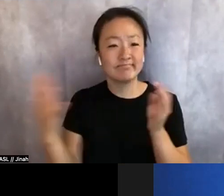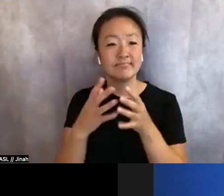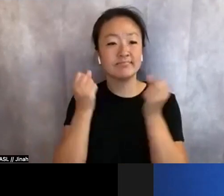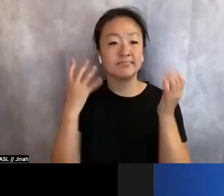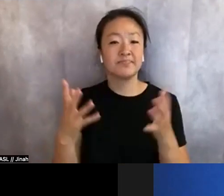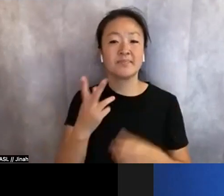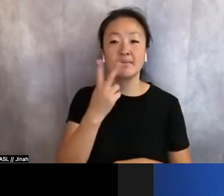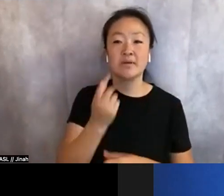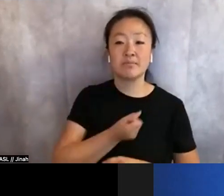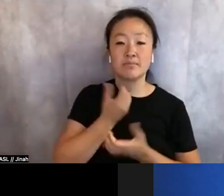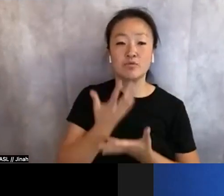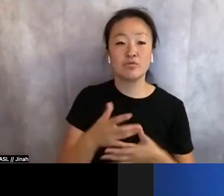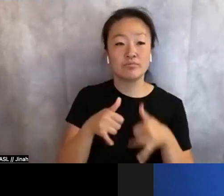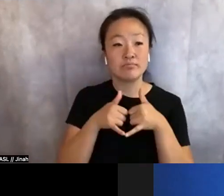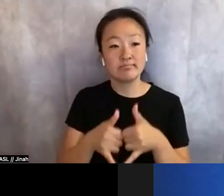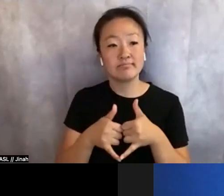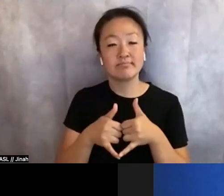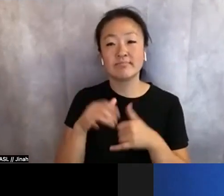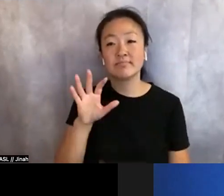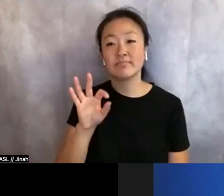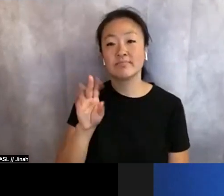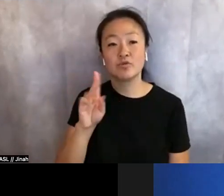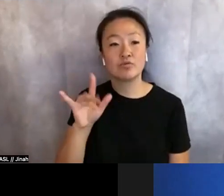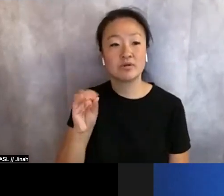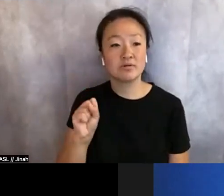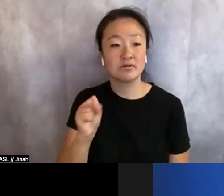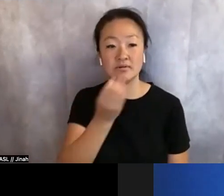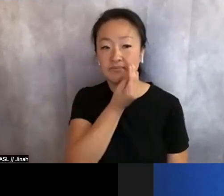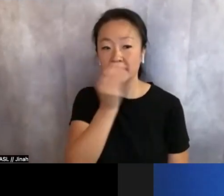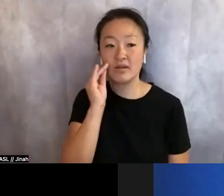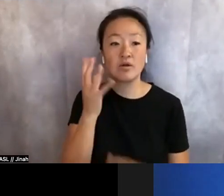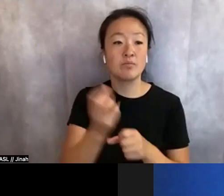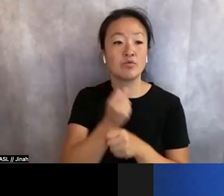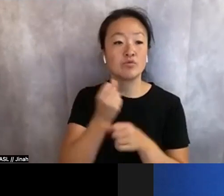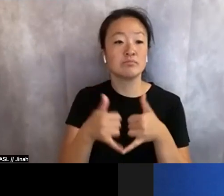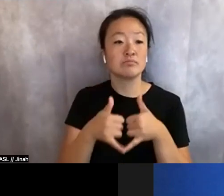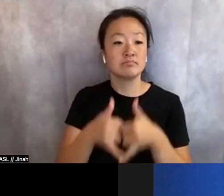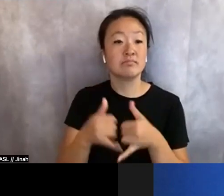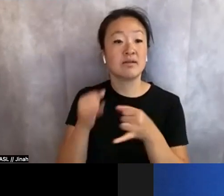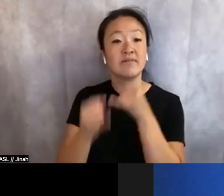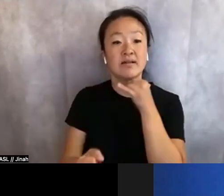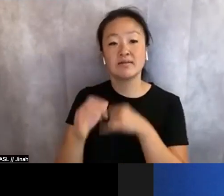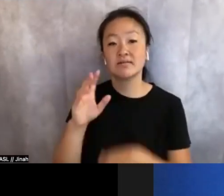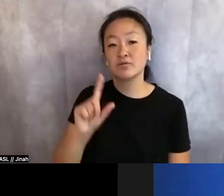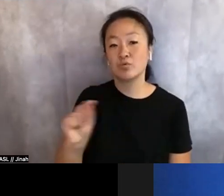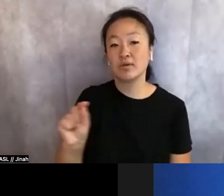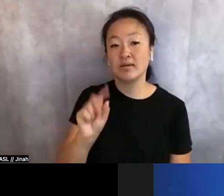a Furious Flower Poetry Prize, and was a finalist for the 2022 Kate Tufts Discovery Award from